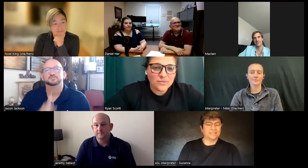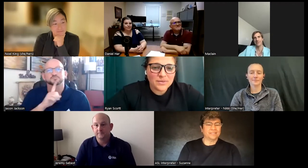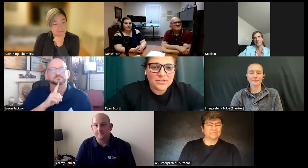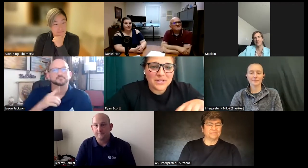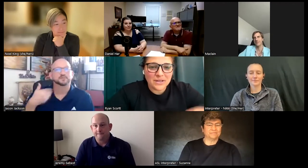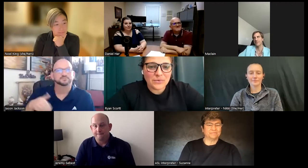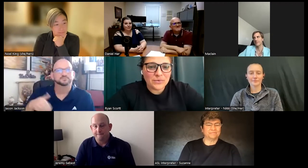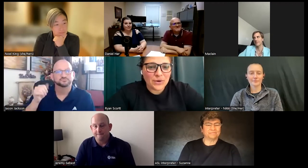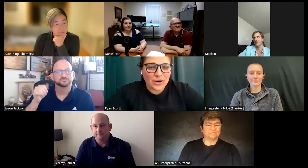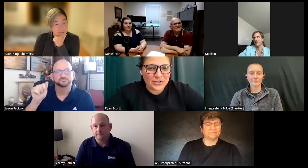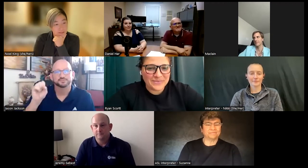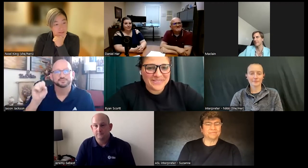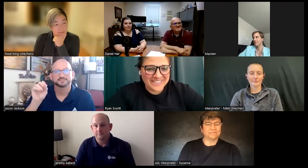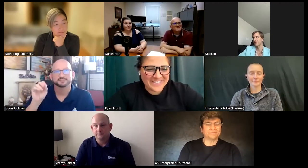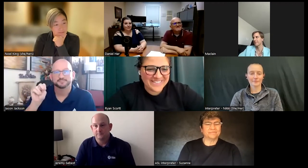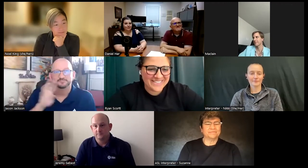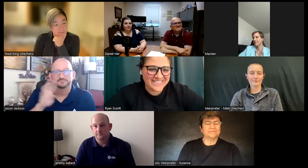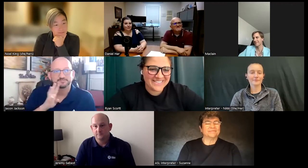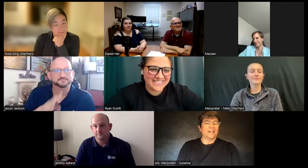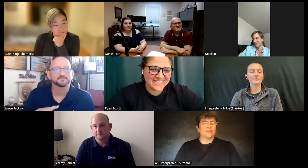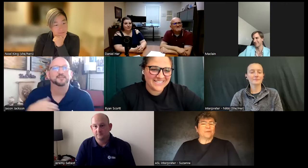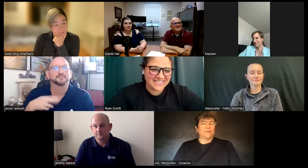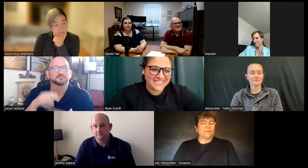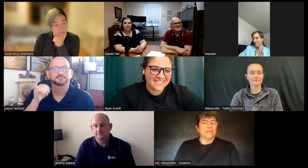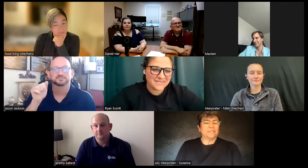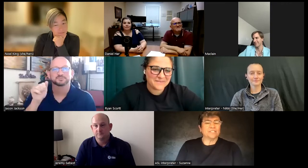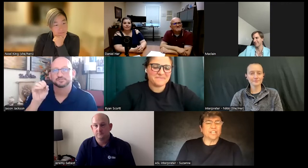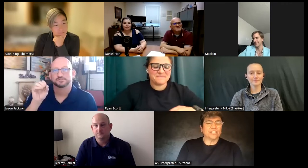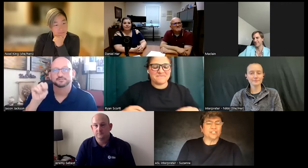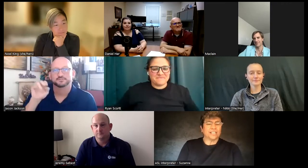been doing and who are you? Hi, everybody my name is Jason Jackson